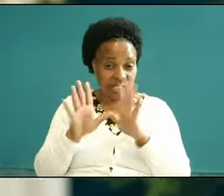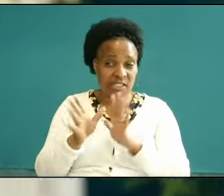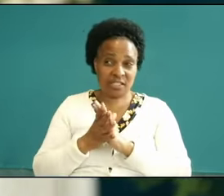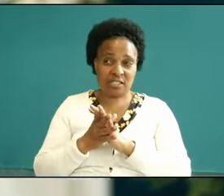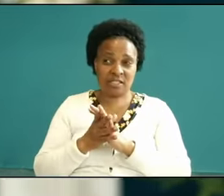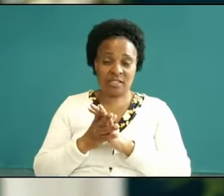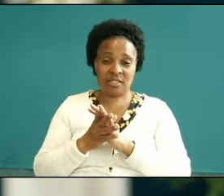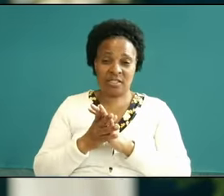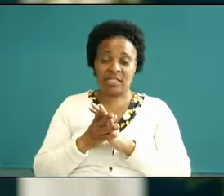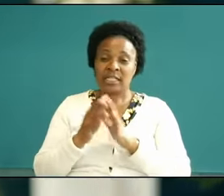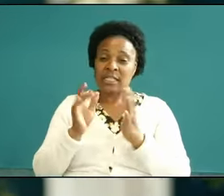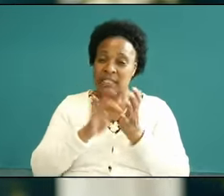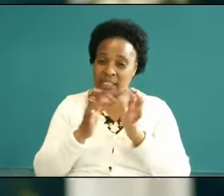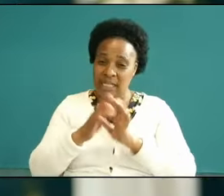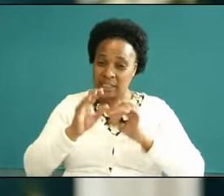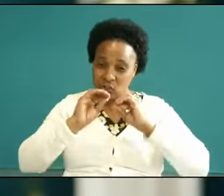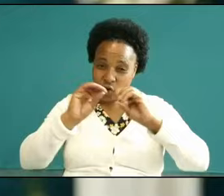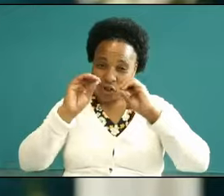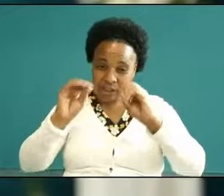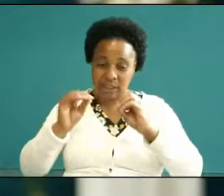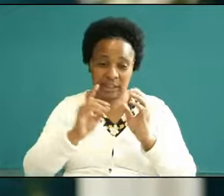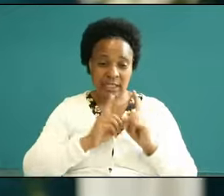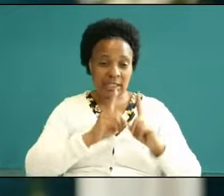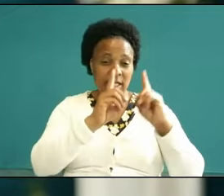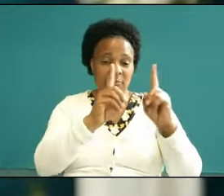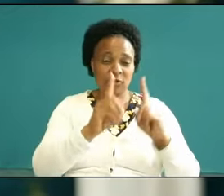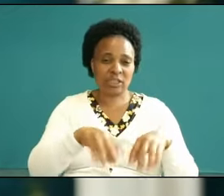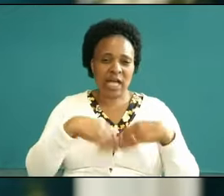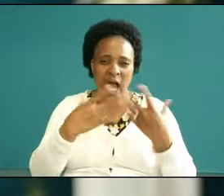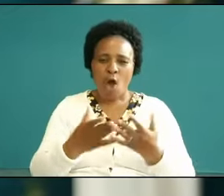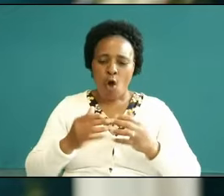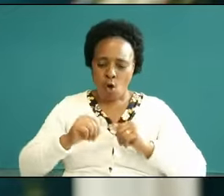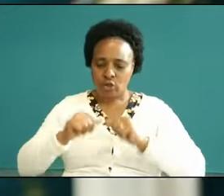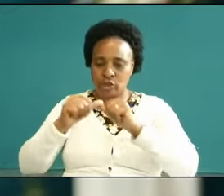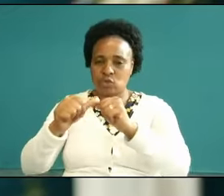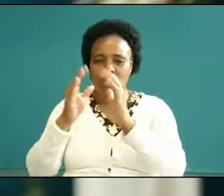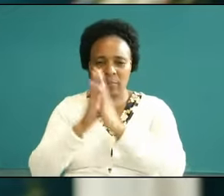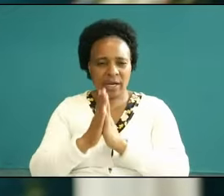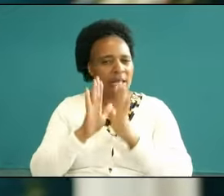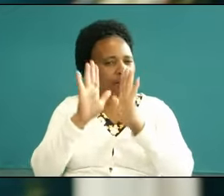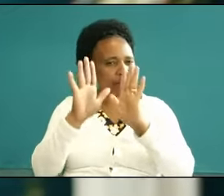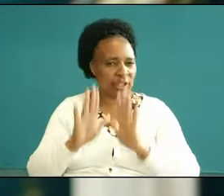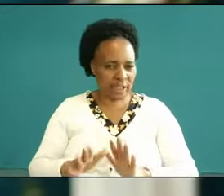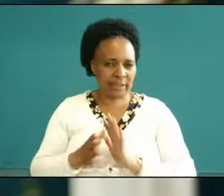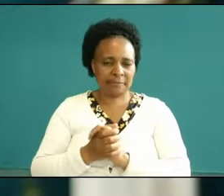to teach the disciples how persistent prayer is important and it told them as a parable of